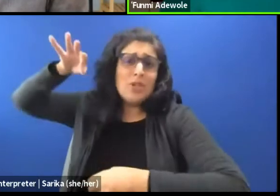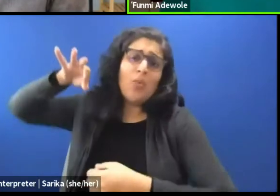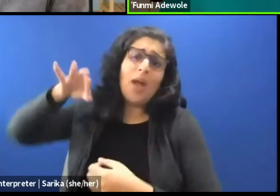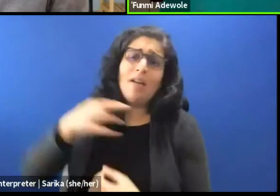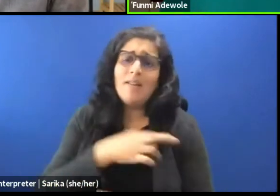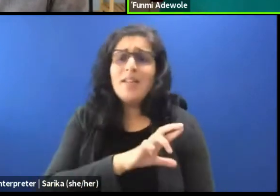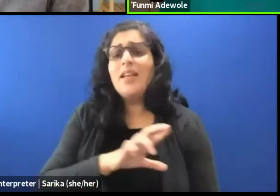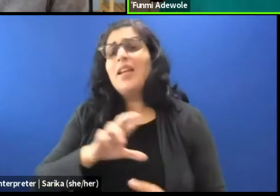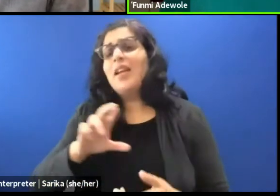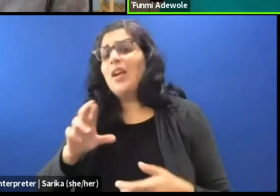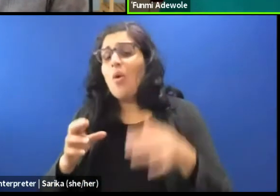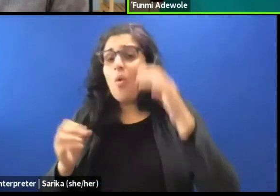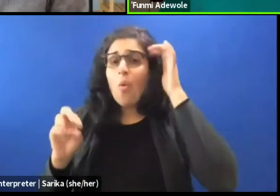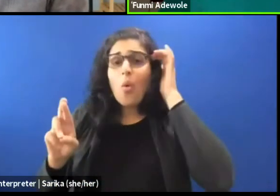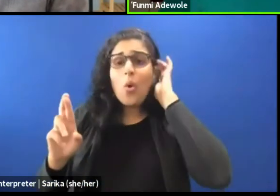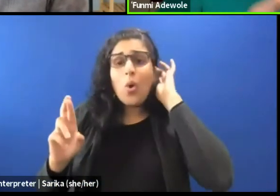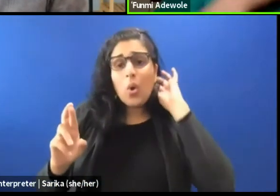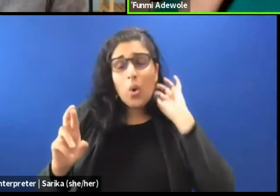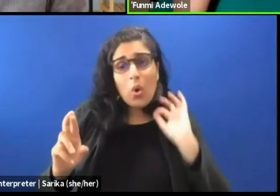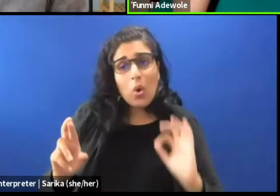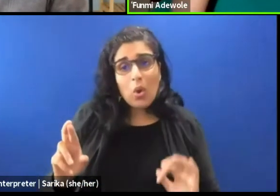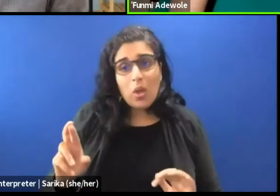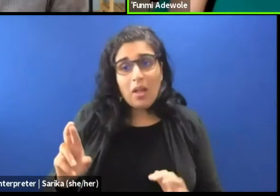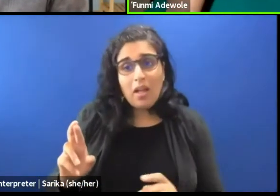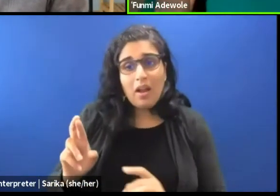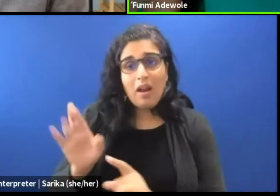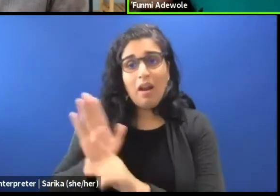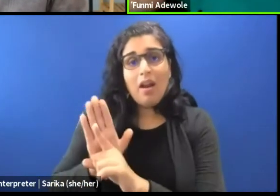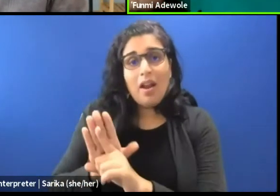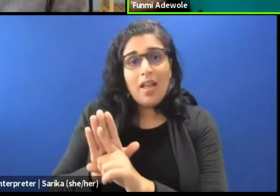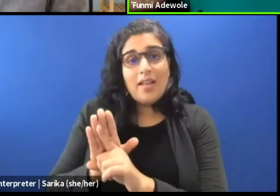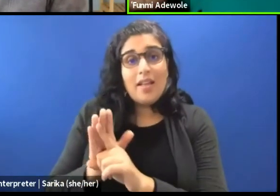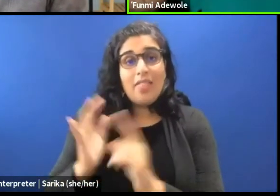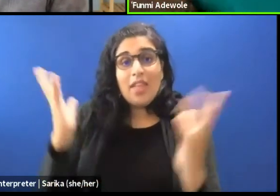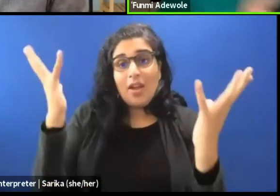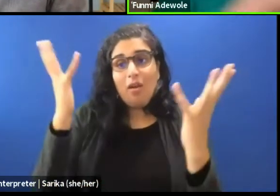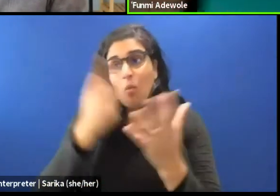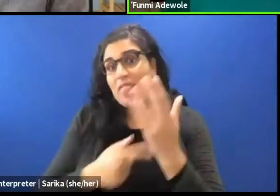or the aesthetics of that community are often left out,